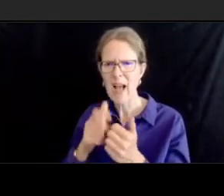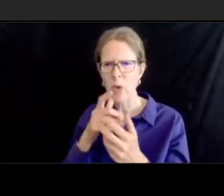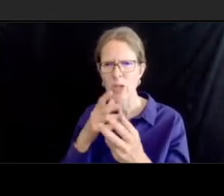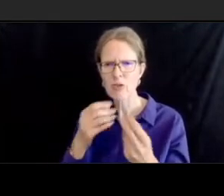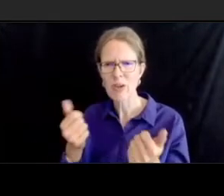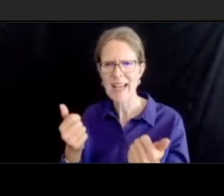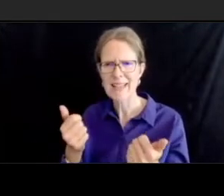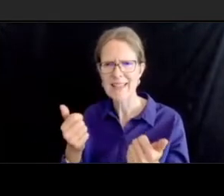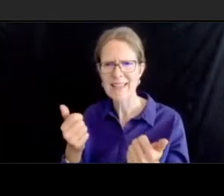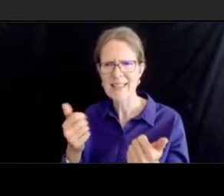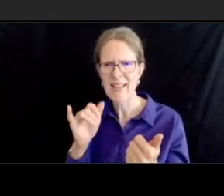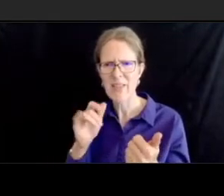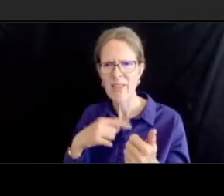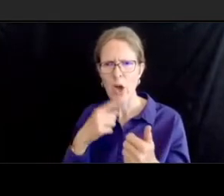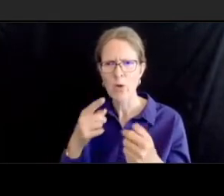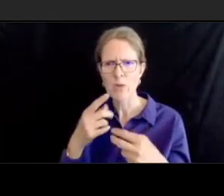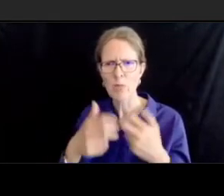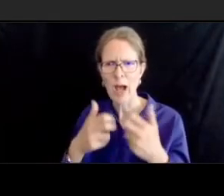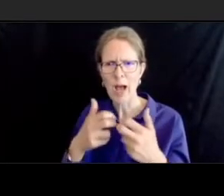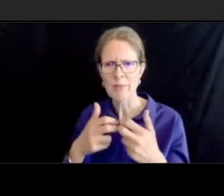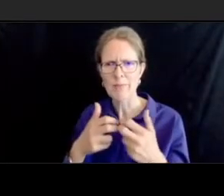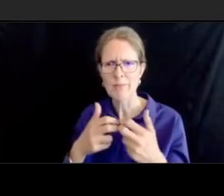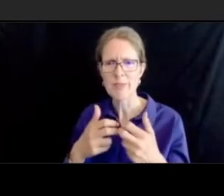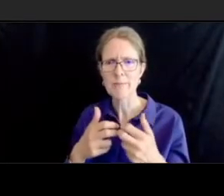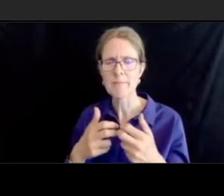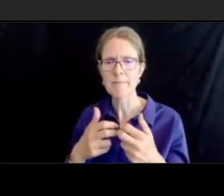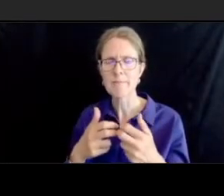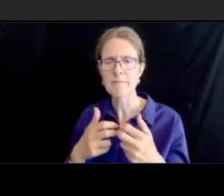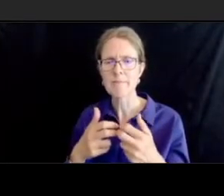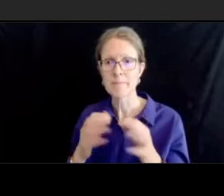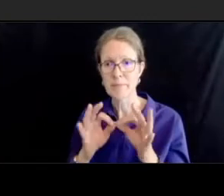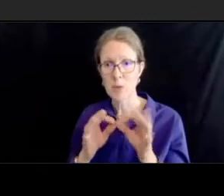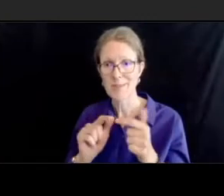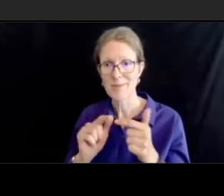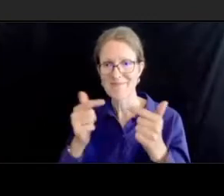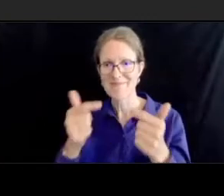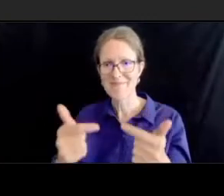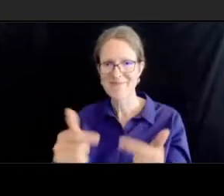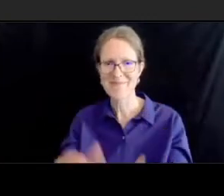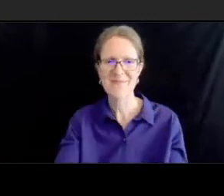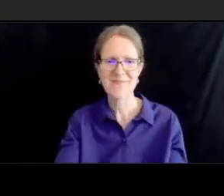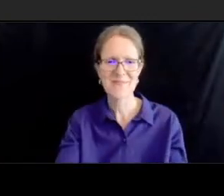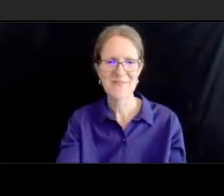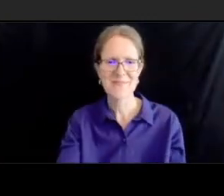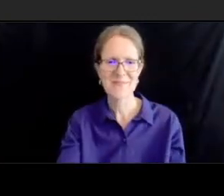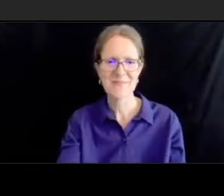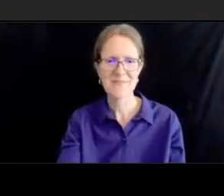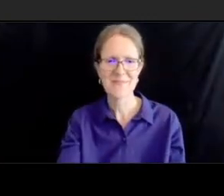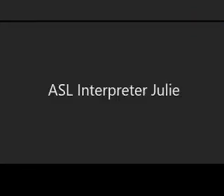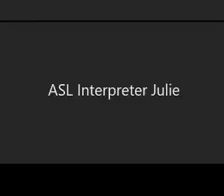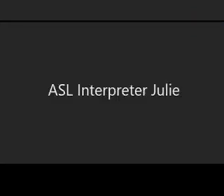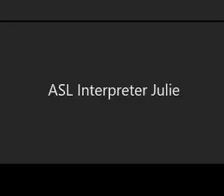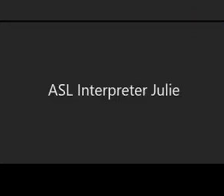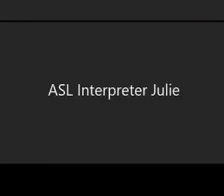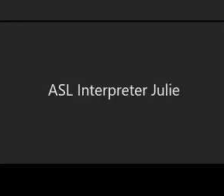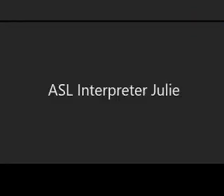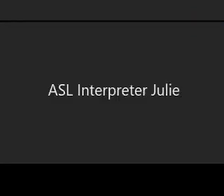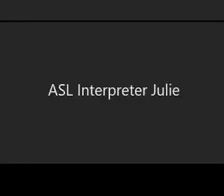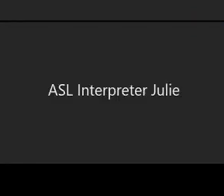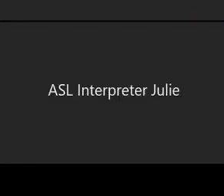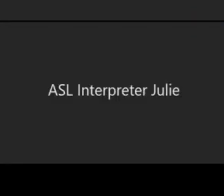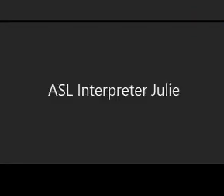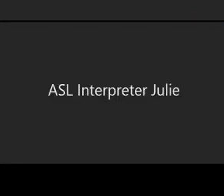yeah and then number two i would add a sense of meaningful frustration that this process felt very